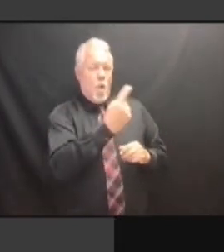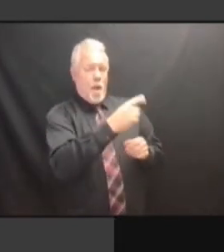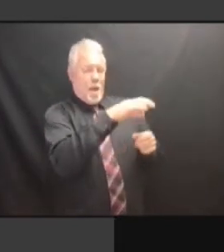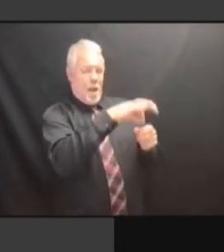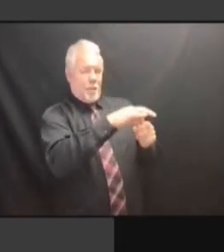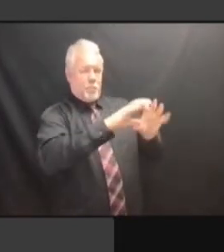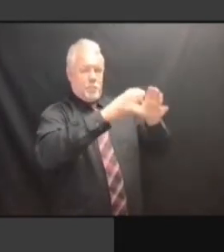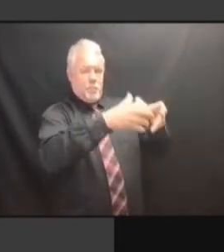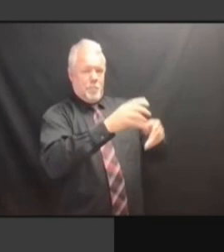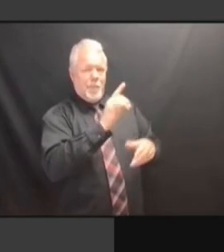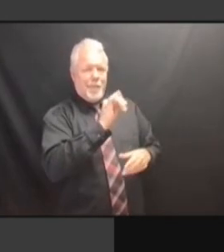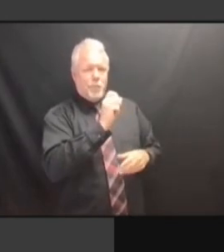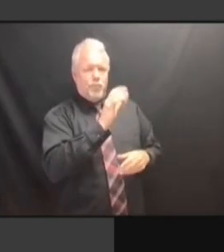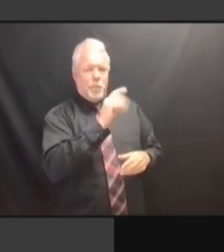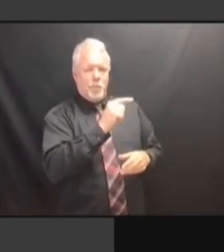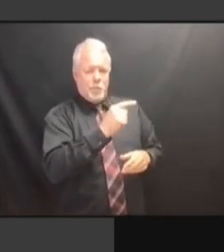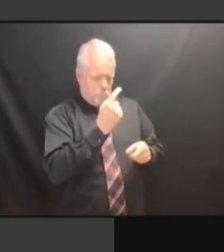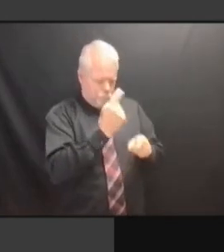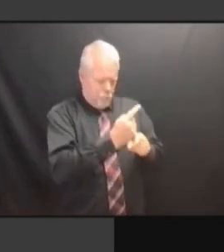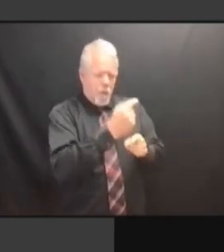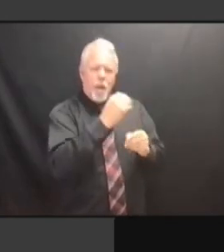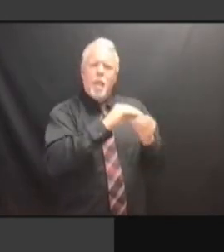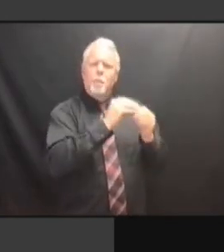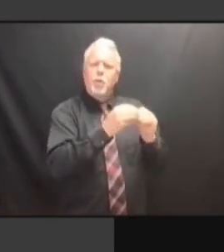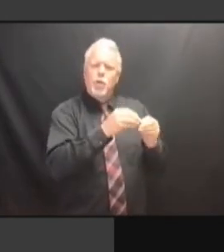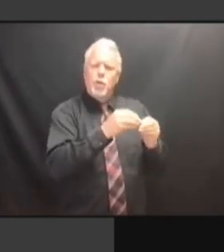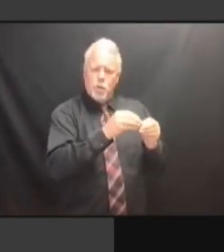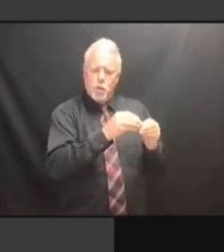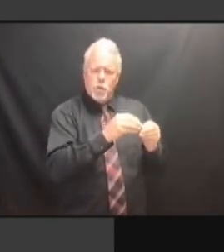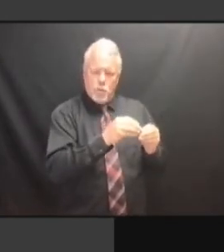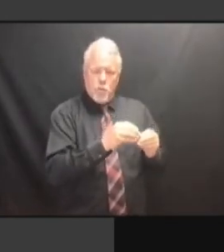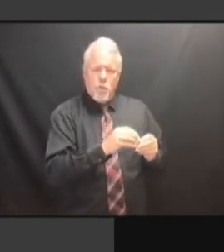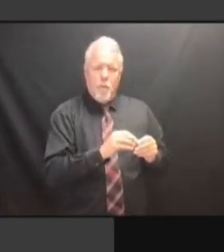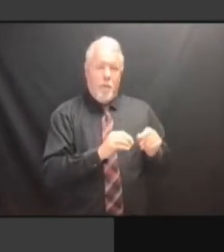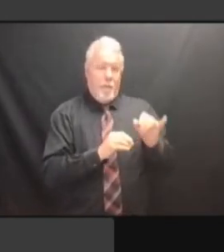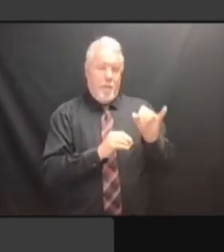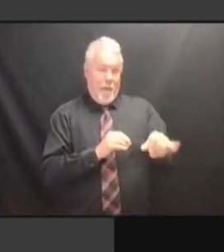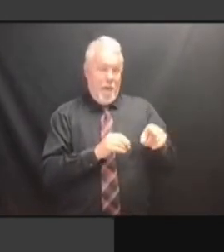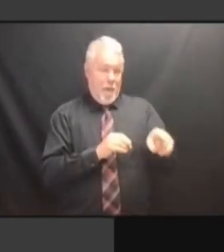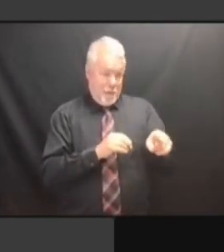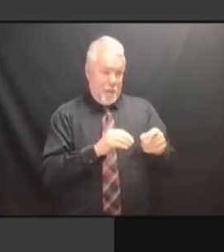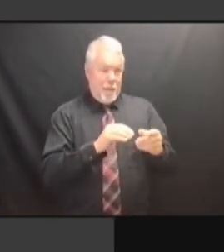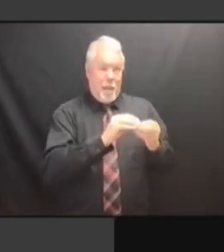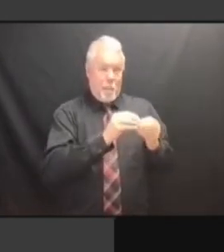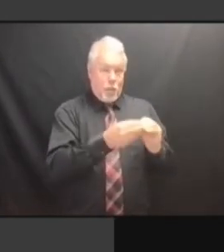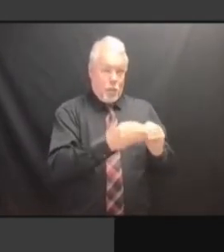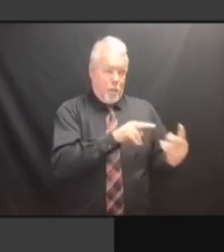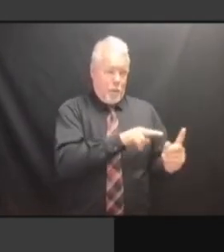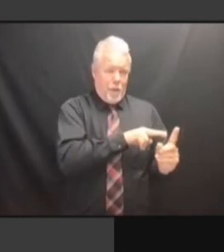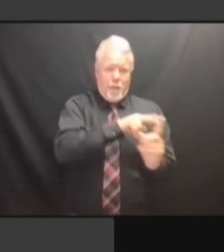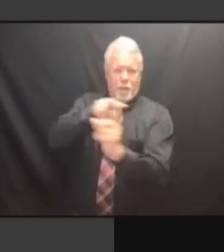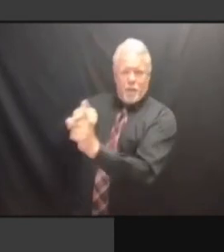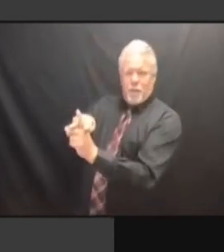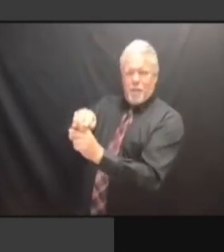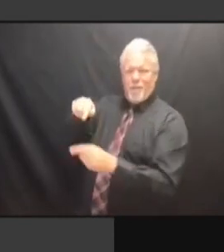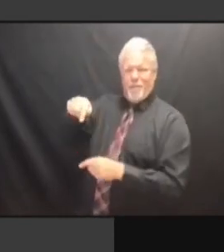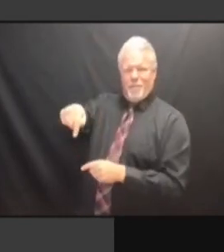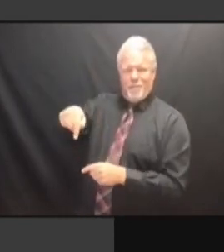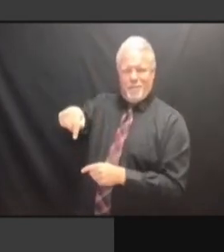ATTRIBUTED TO ANOTHER ONE WHICH IS WHY ATTRIBUTED TO ANOTHER ONE WHICH IS WHY YOU ATTRIBUTED TO ANOTHER ONE WHICH IS WHY YOU SAW ATTRIBUTED TO ANOTHER ONE WHICH IS WHY YOU SAW MORE ATTRIBUTED TO ANOTHER ONE WHICH IS WHY YOU SAW MORE THAN ATTRIBUTED TO ANOTHER ONE WHICH IS WHY YOU SAW MORE THAN WOULD IS WHY YOU SAW MORE THAN WOULD IS WHY YOU SAW MORE THAN WOULD BE IS WHY YOU SAW MORE THAN WOULD BE EXPECTED IS WHY YOU SAW MORE THAN WOULD BE EXPECTED AS IS WHY YOU SAW MORE THAN WOULD BE EXPECTED AS FAR IS WHY YOU SAW MORE THAN WOULD BE EXPECTED AS FAR AS IS WHY YOU SAW MORE THAN WOULD BE EXPECTED AS FAR AS THE BE EXPECTED AS FAR AS THE BE EXPECTED AS FAR AS THE AVERAGE BE EXPECTED AS FAR AS THE AVERAGE FOR BE EXPECTED AS FAR AS THE AVERAGE FOR THAT BE EXPECTED AS FAR AS THE AVERAGE FOR THAT COUNTY BE EXPECTED AS FAR AS THE AVERAGE FOR THAT COUNTY OR BE EXPECTED AS FAR AS THE AVERAGE FOR THAT COUNTY OR FOR AVERAGE FOR THAT COUNTY OR FOR AVERAGE FOR THAT COUNTY OR FOR ANY AVERAGE FOR THAT COUNTY OR FOR ANY OF AVERAGE FOR THAT COUNTY OR FOR ANY OF THE AVERAGE FOR THAT COUNTY OR FOR ANY OF THE OTHER